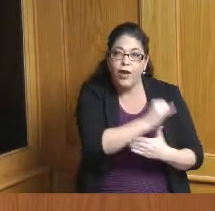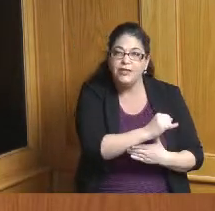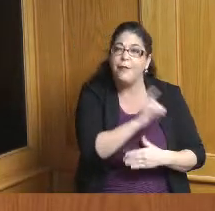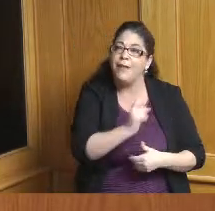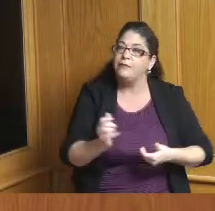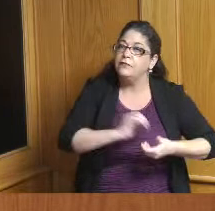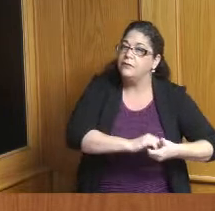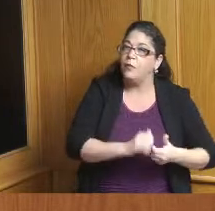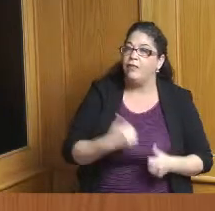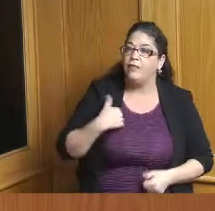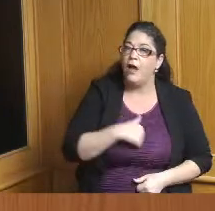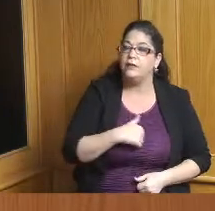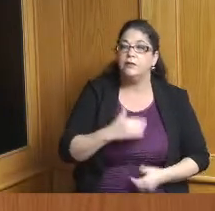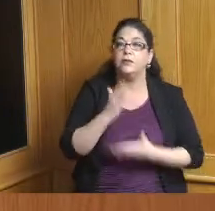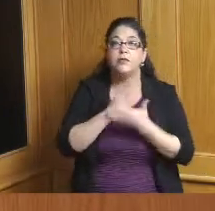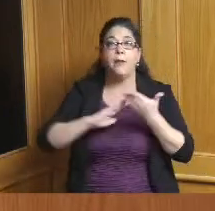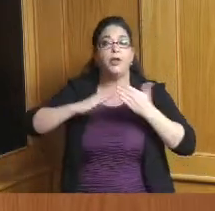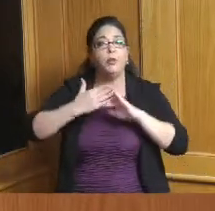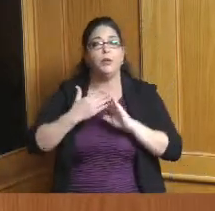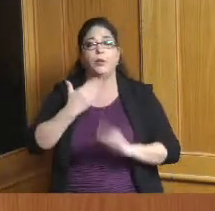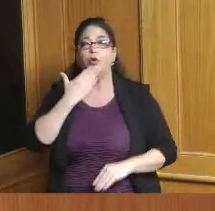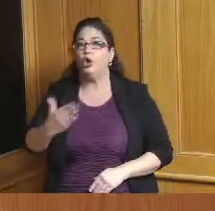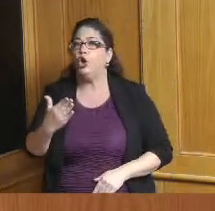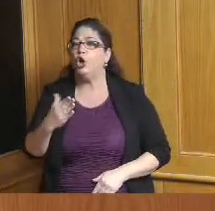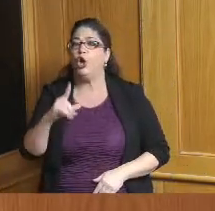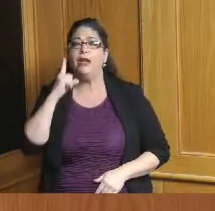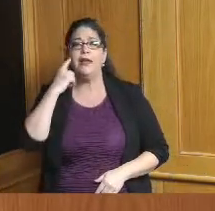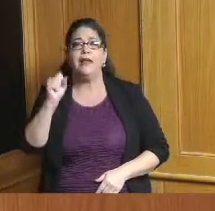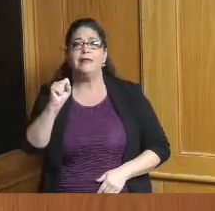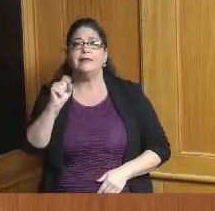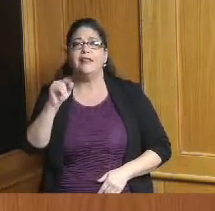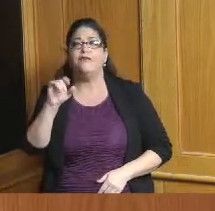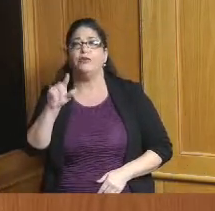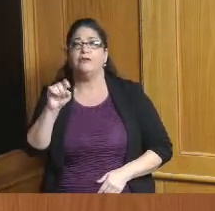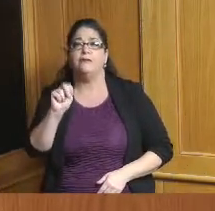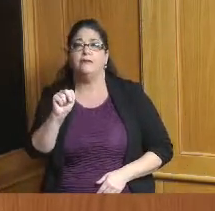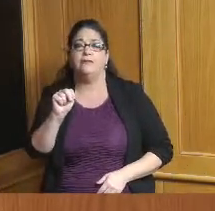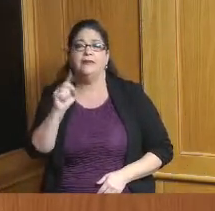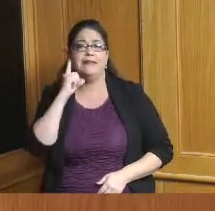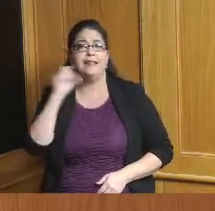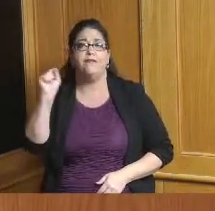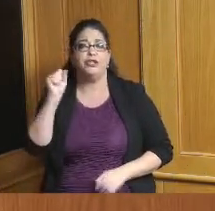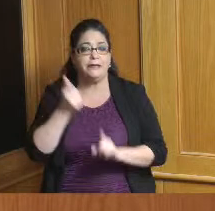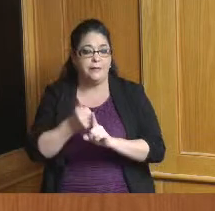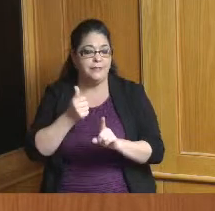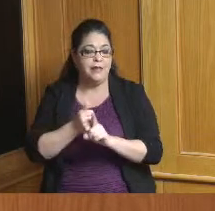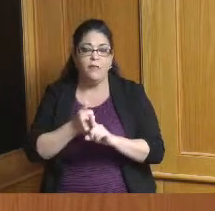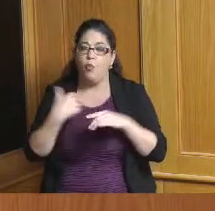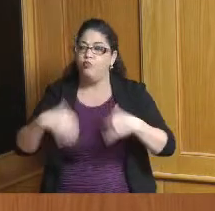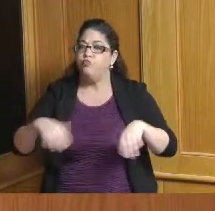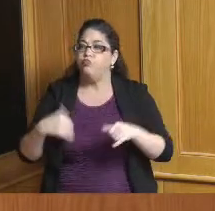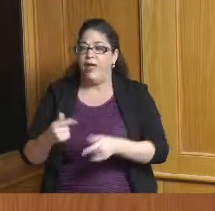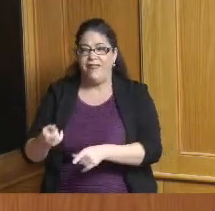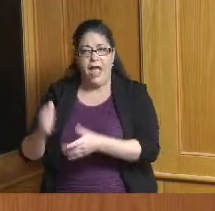some communities are really good at this Silverton comes to mind where they're doing a lot of leveraging and a lot of partnerships and I applaud that